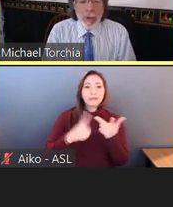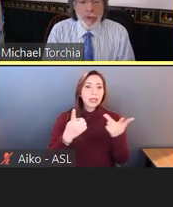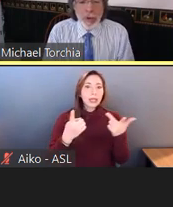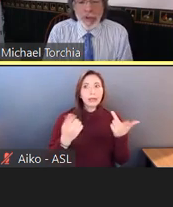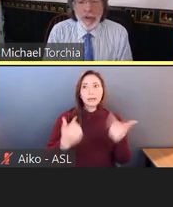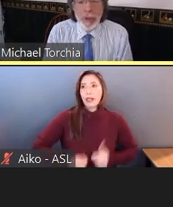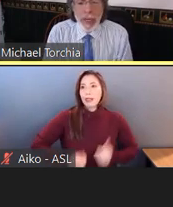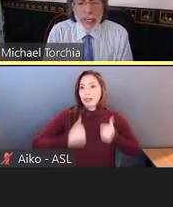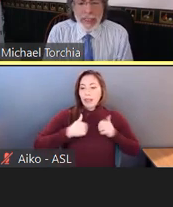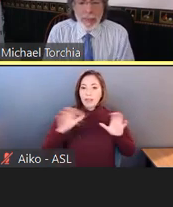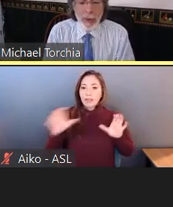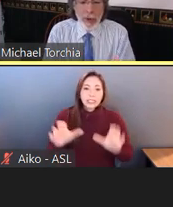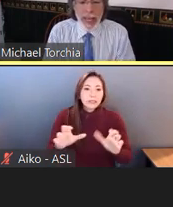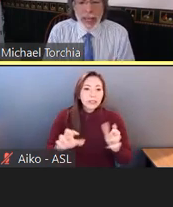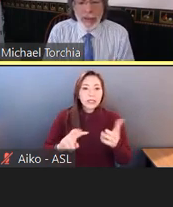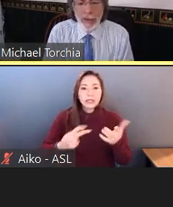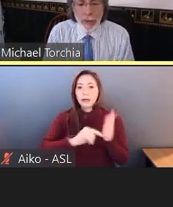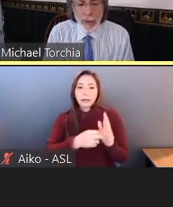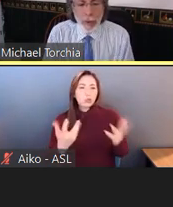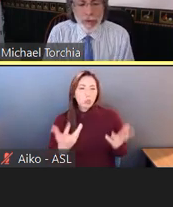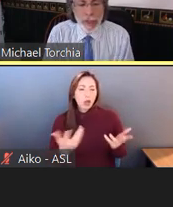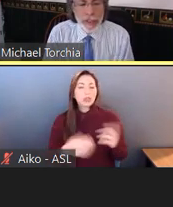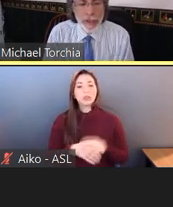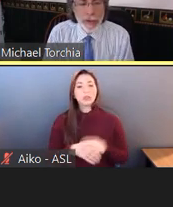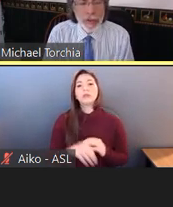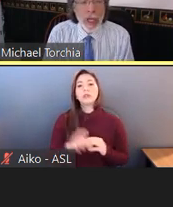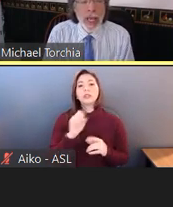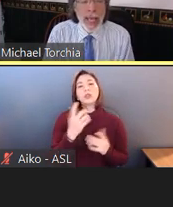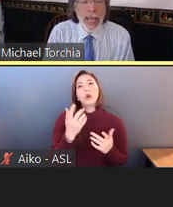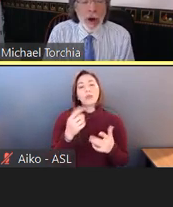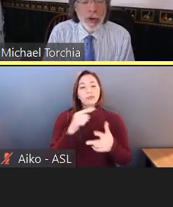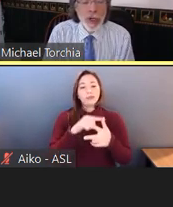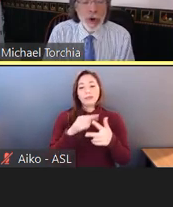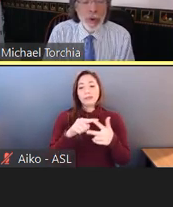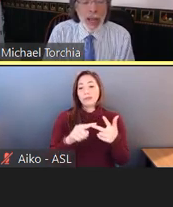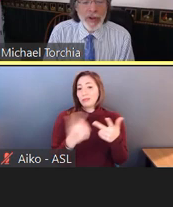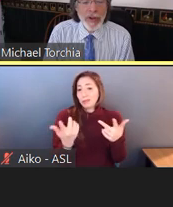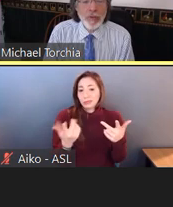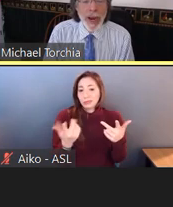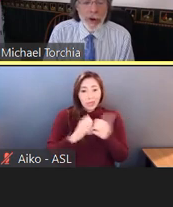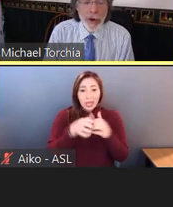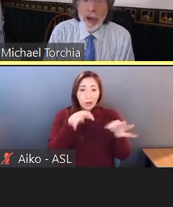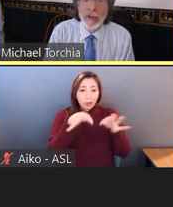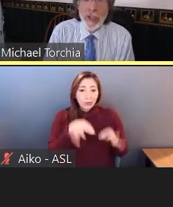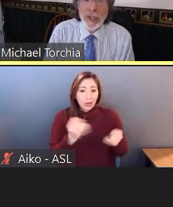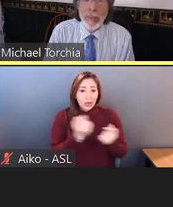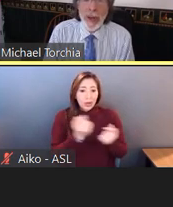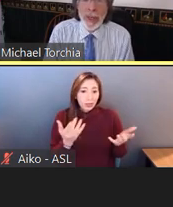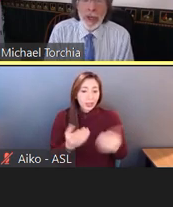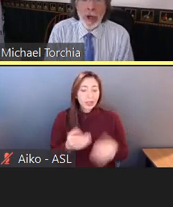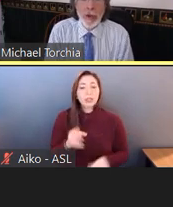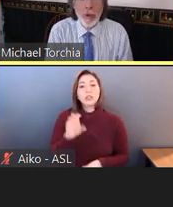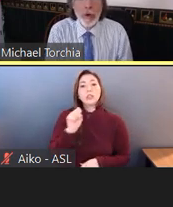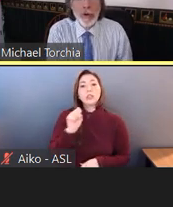So disability is someone who has those issues and also has a record of such impairment, in other words,